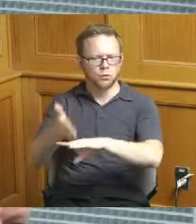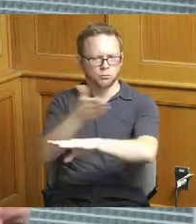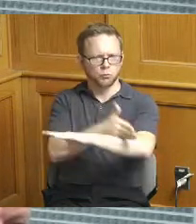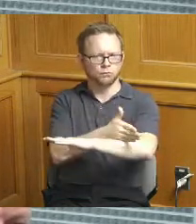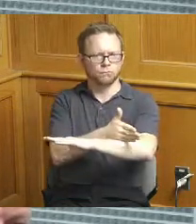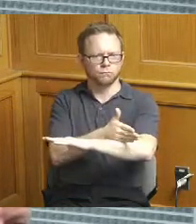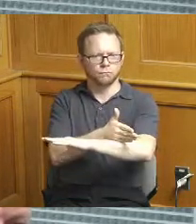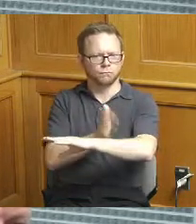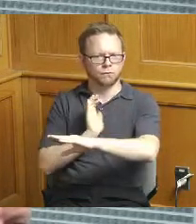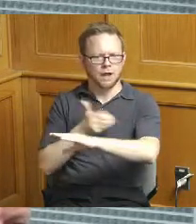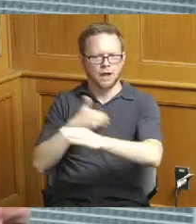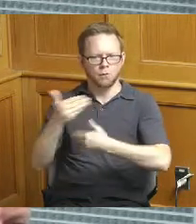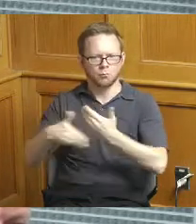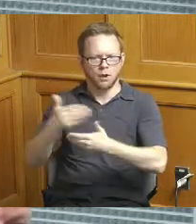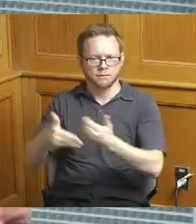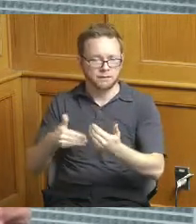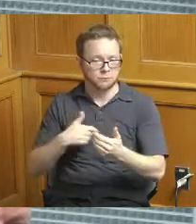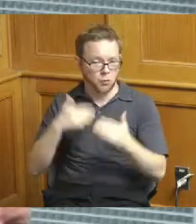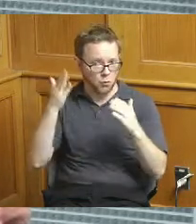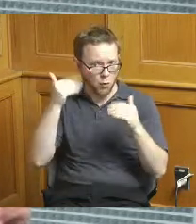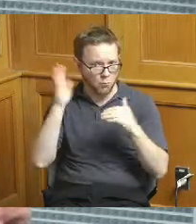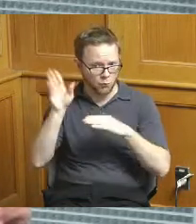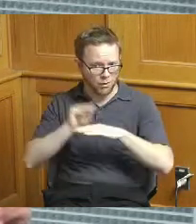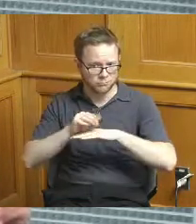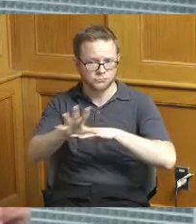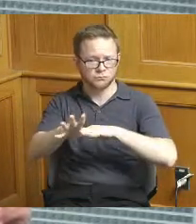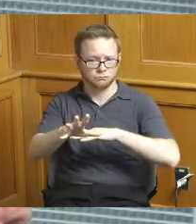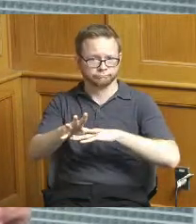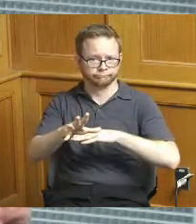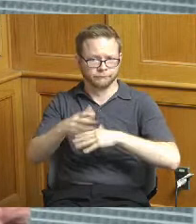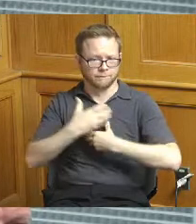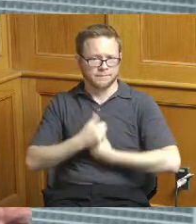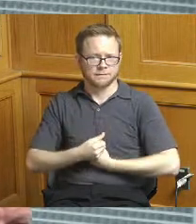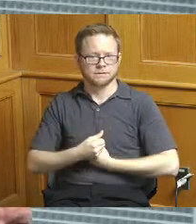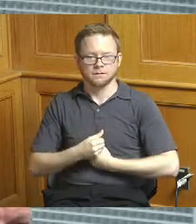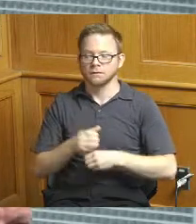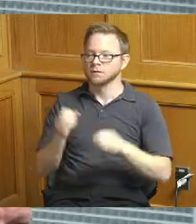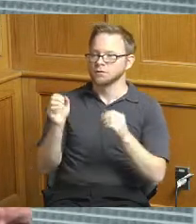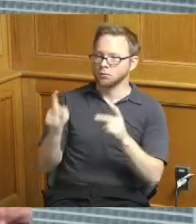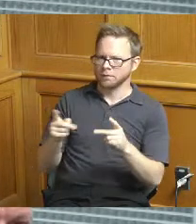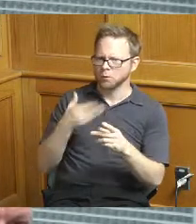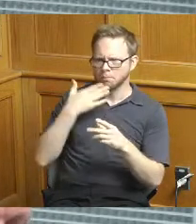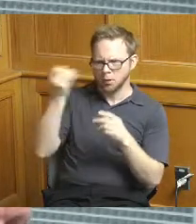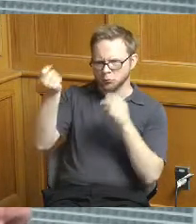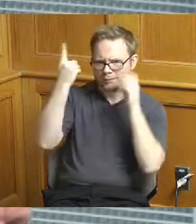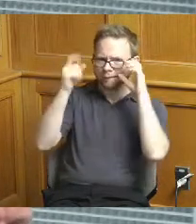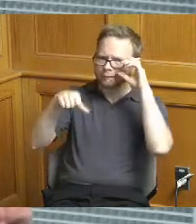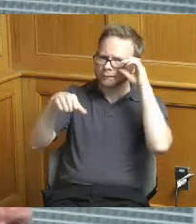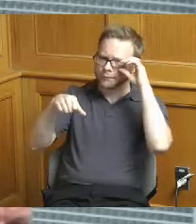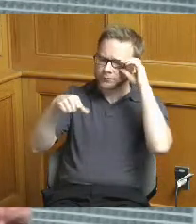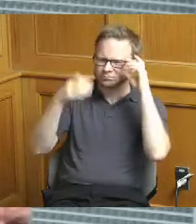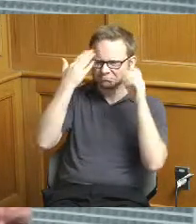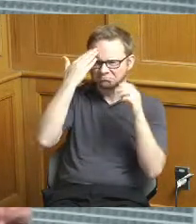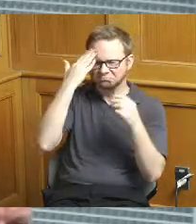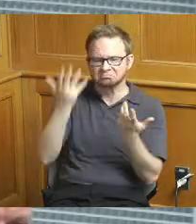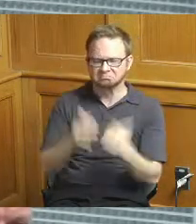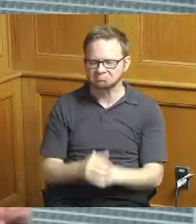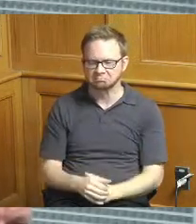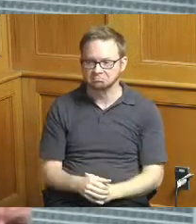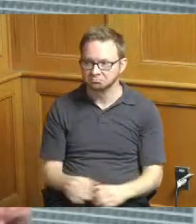that should give you some some optimism towards the performance going forward okay well at least a better understanding of you know where we're going okay so I have a couple